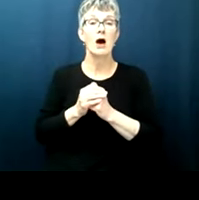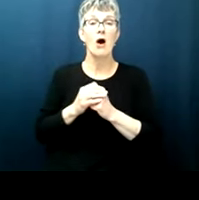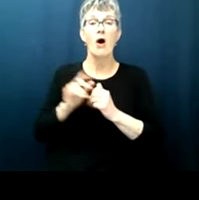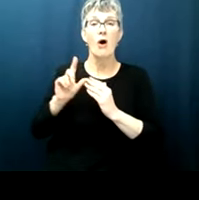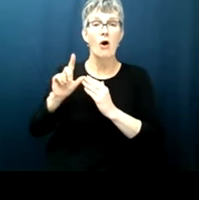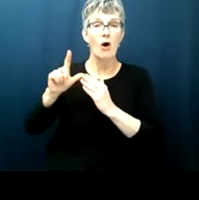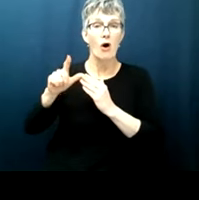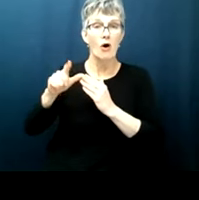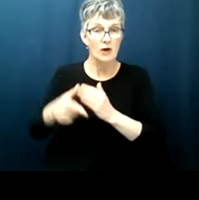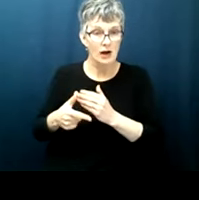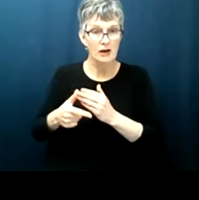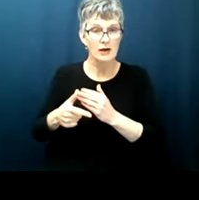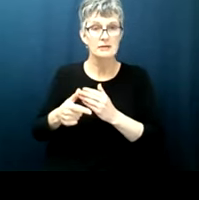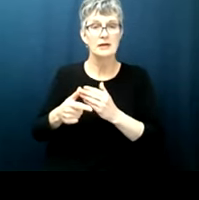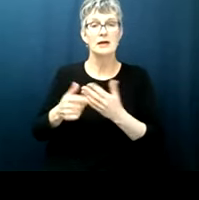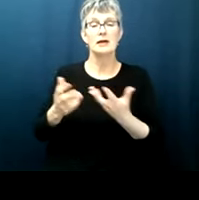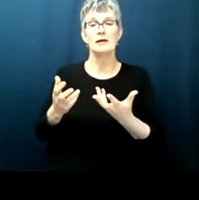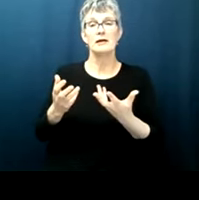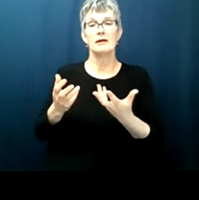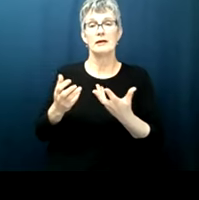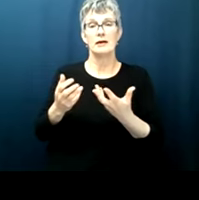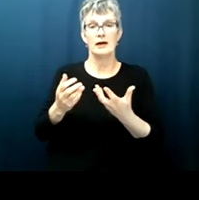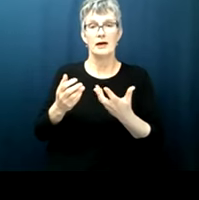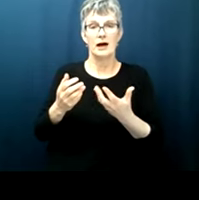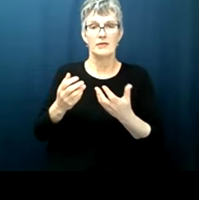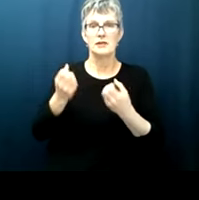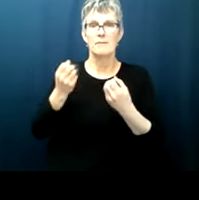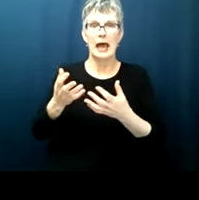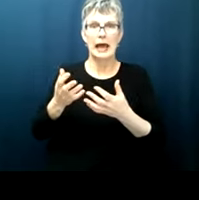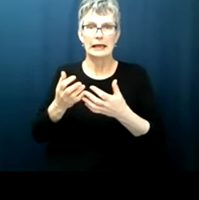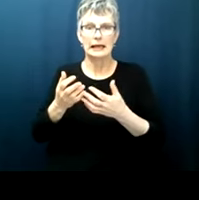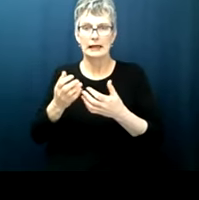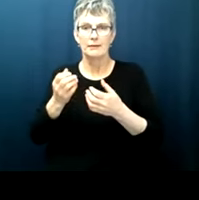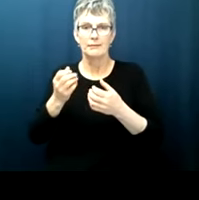that in a handful of cases you know sort of like a woman might sneak in because the state law just